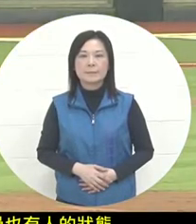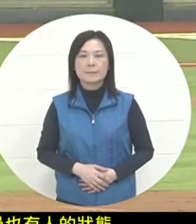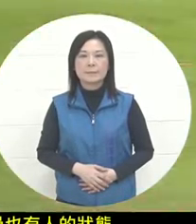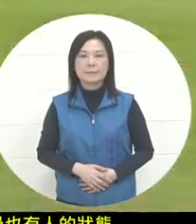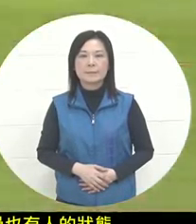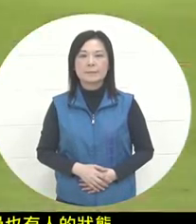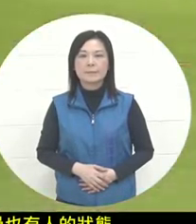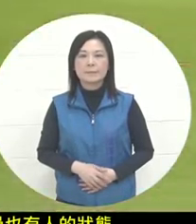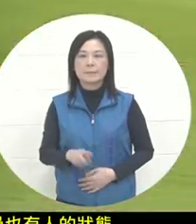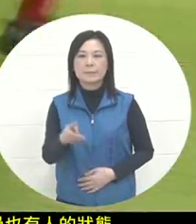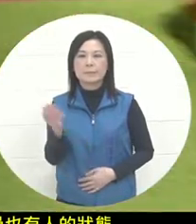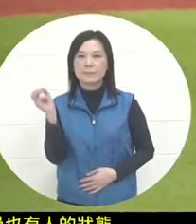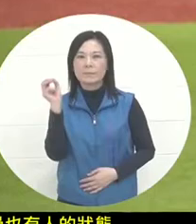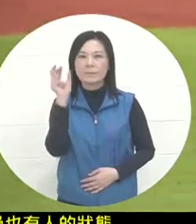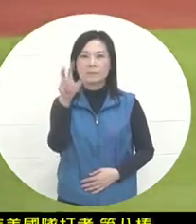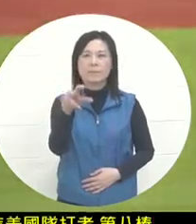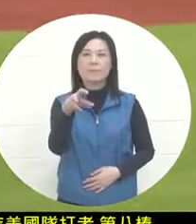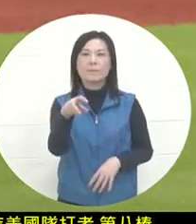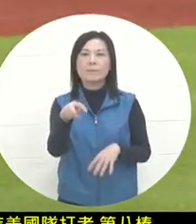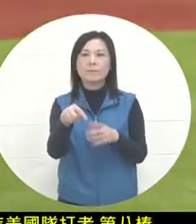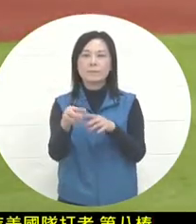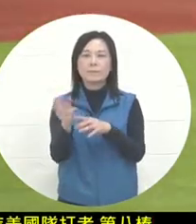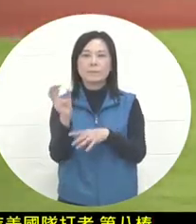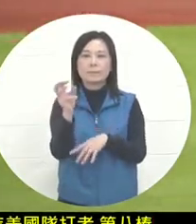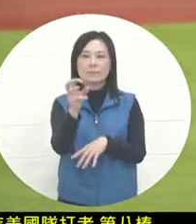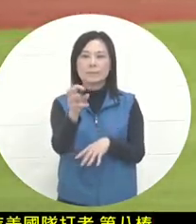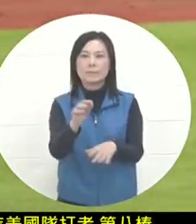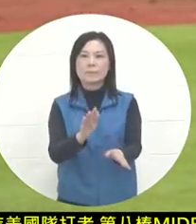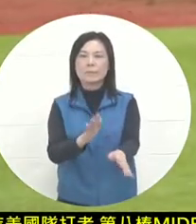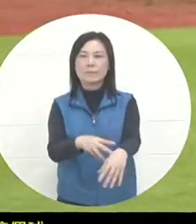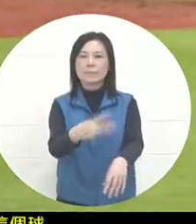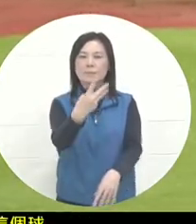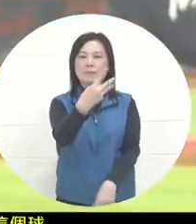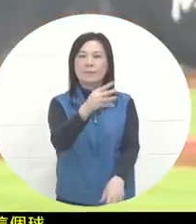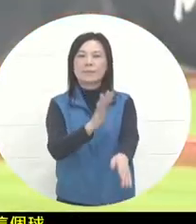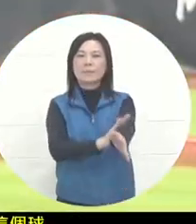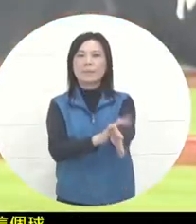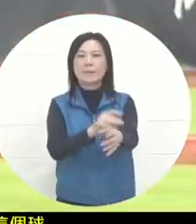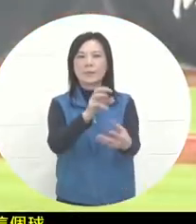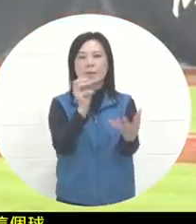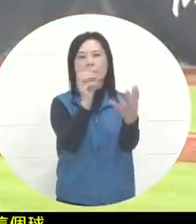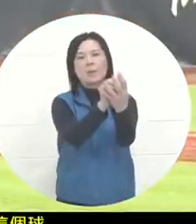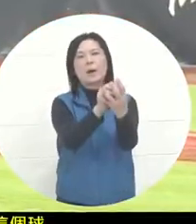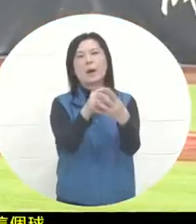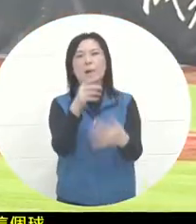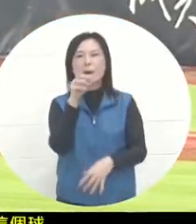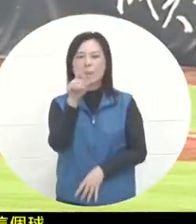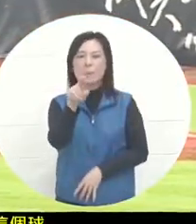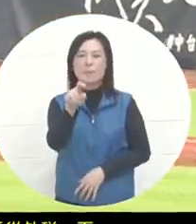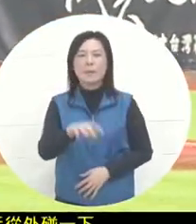The pitcher's glove touched the ball with a triple hand and there was no way to pick it up again . It's a pity that